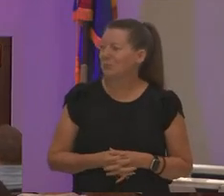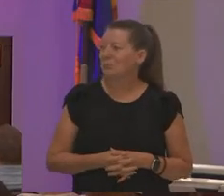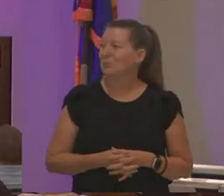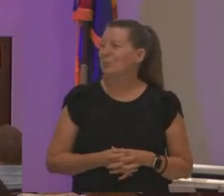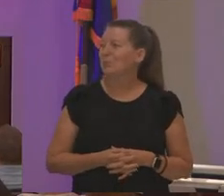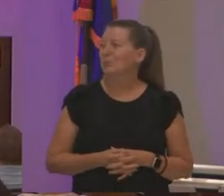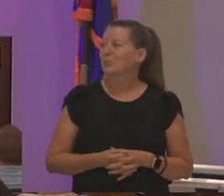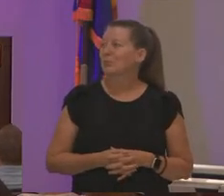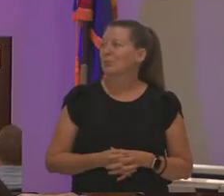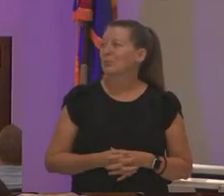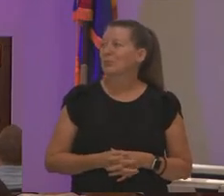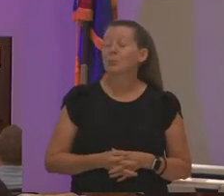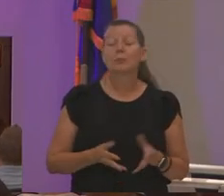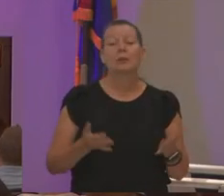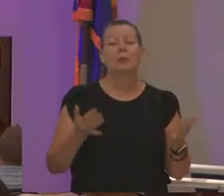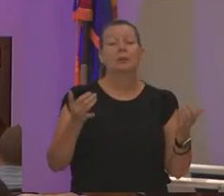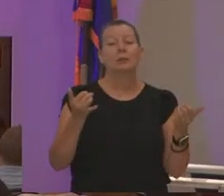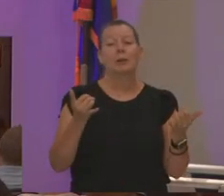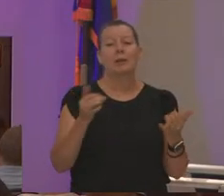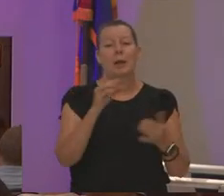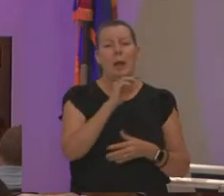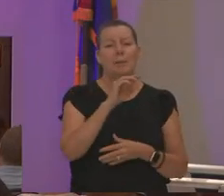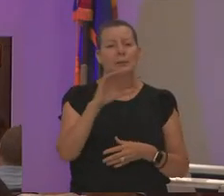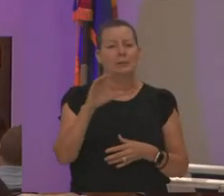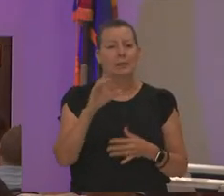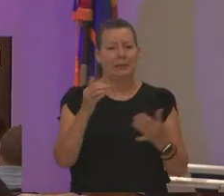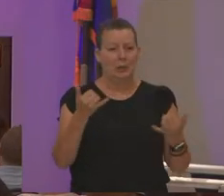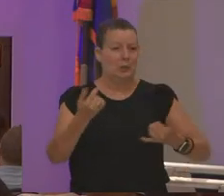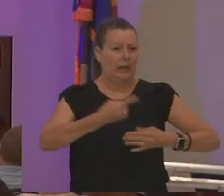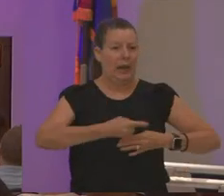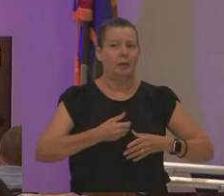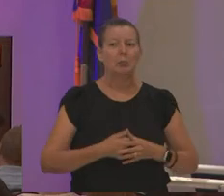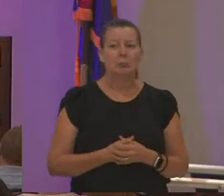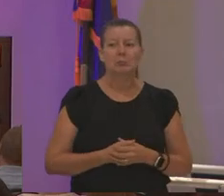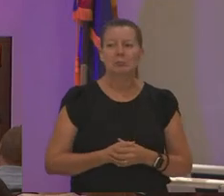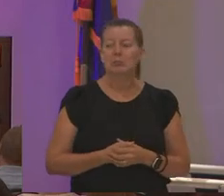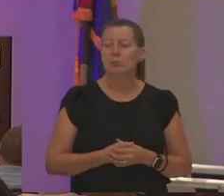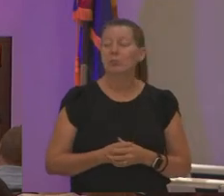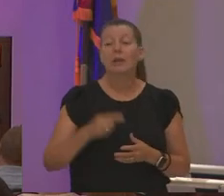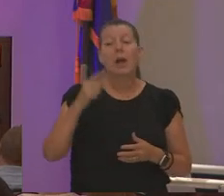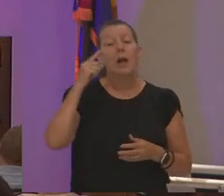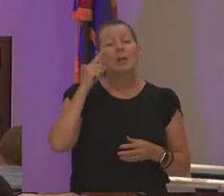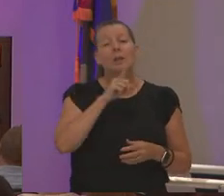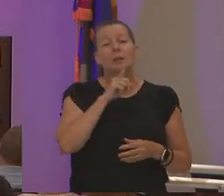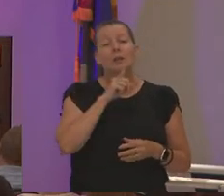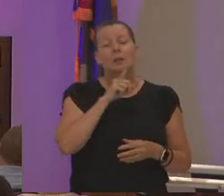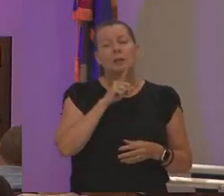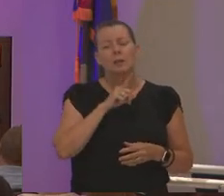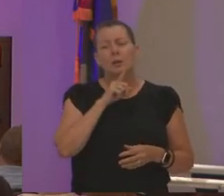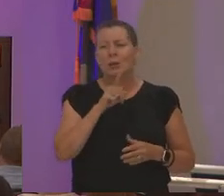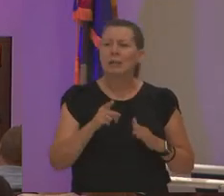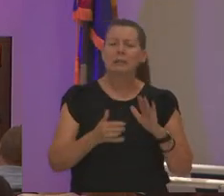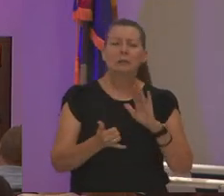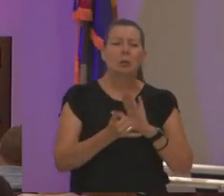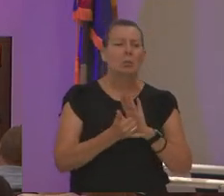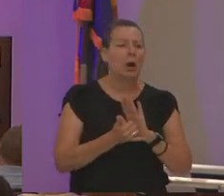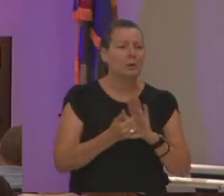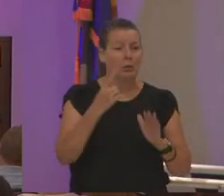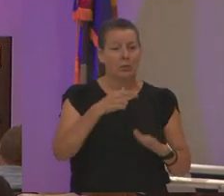so then we move on to mcc today i think that it's really impossible again for me to talk